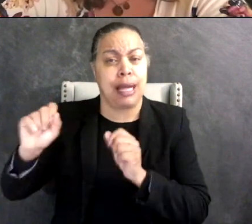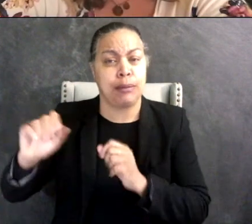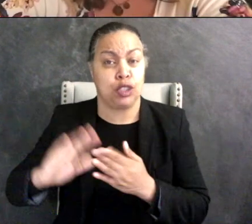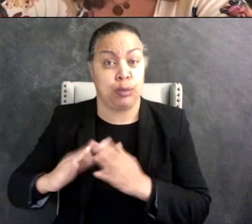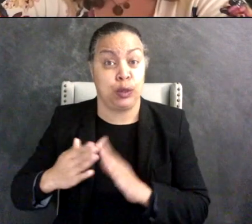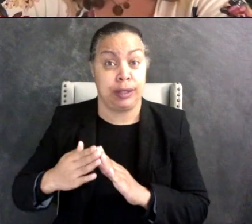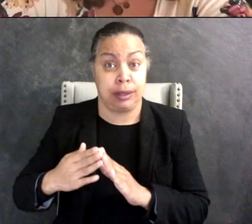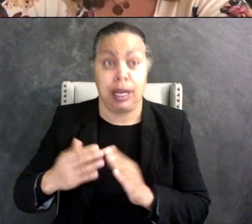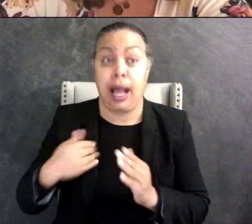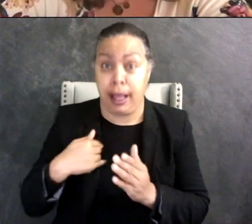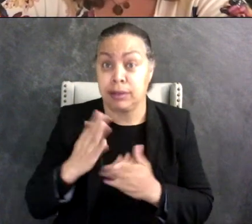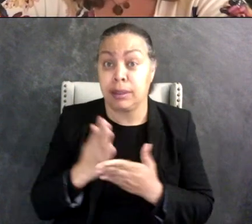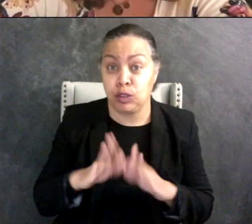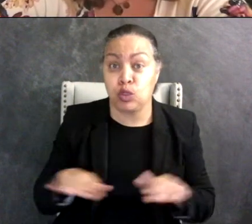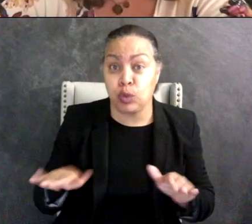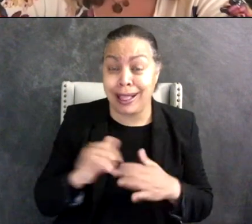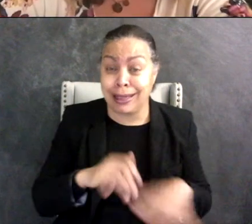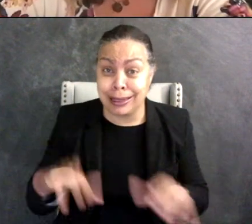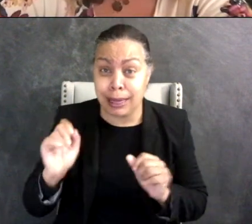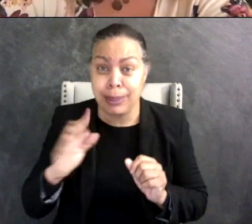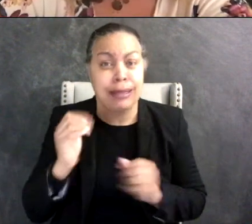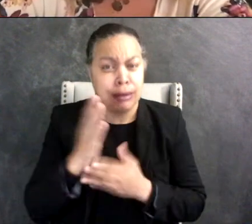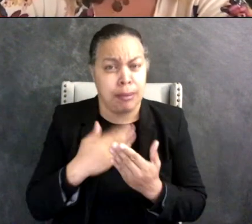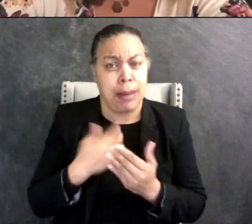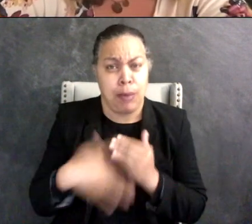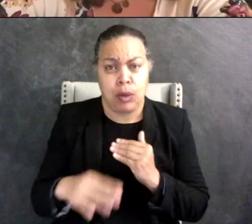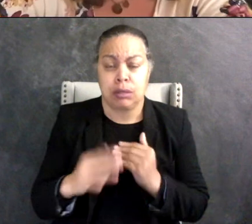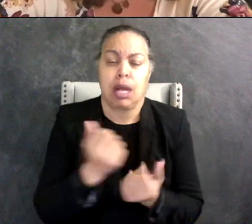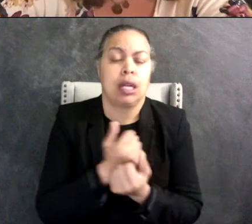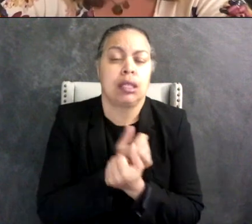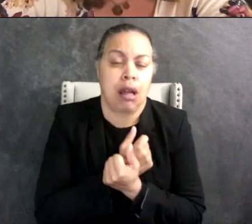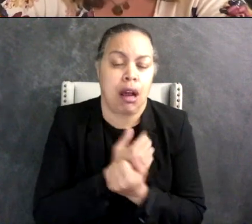children who are adopted and biological. I love my children, love love love them I've been there.